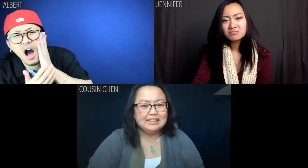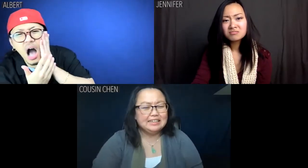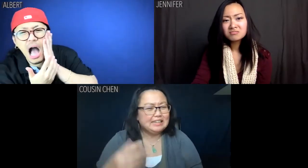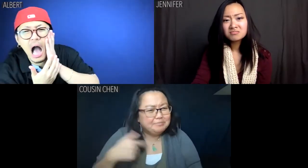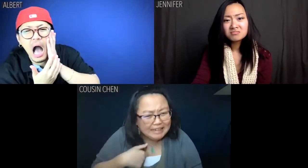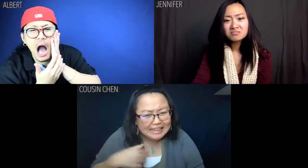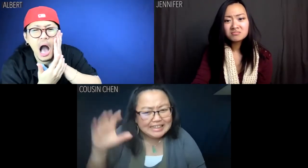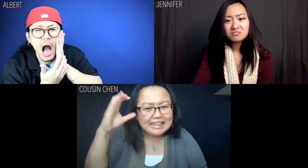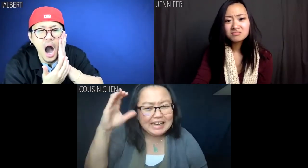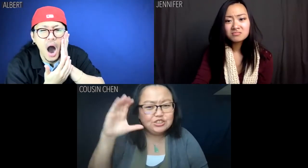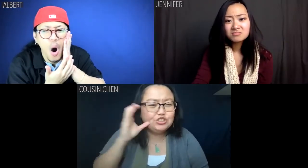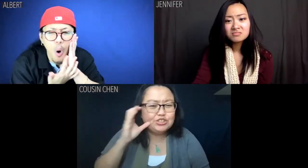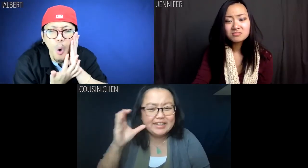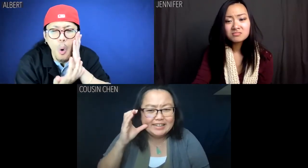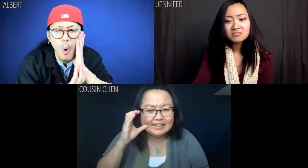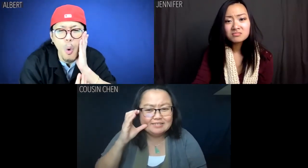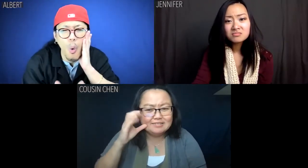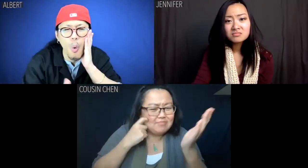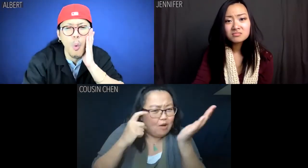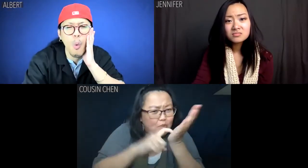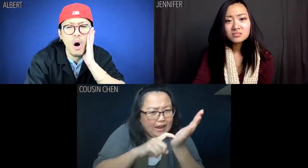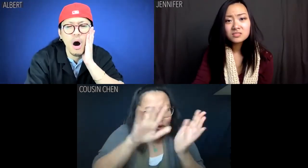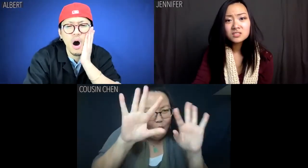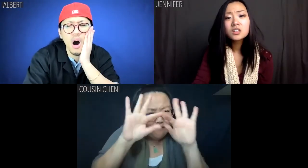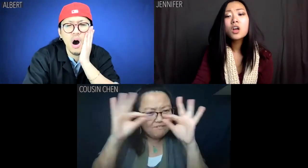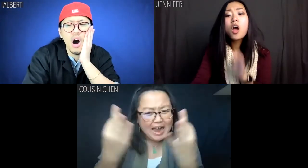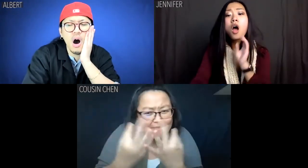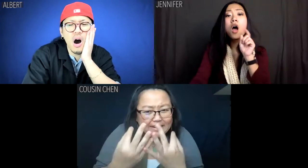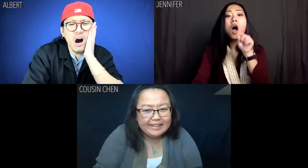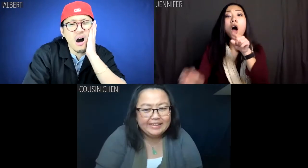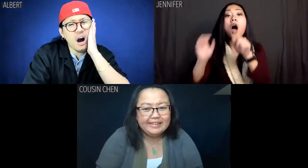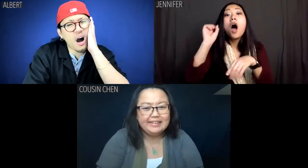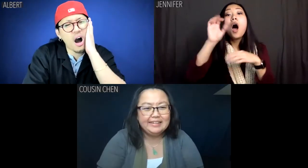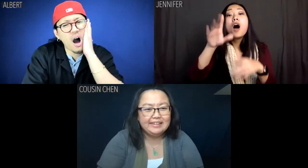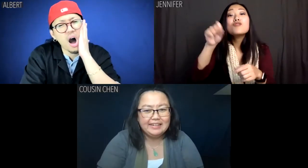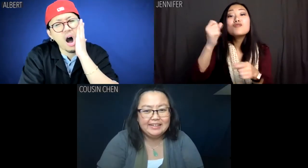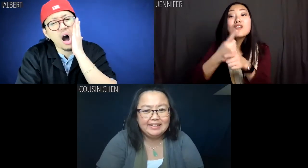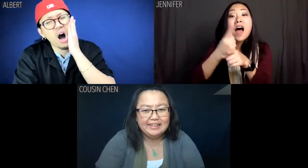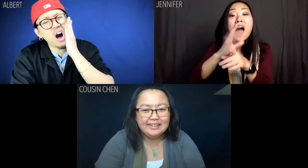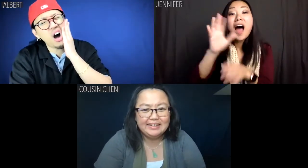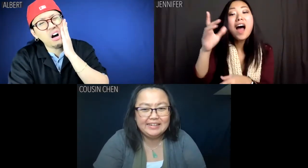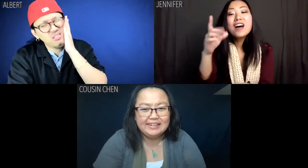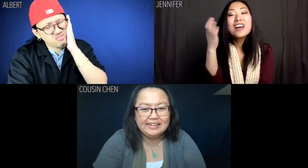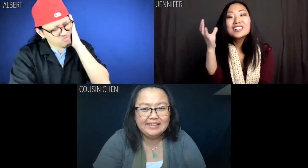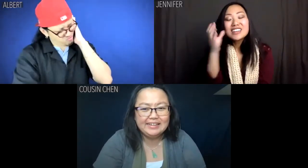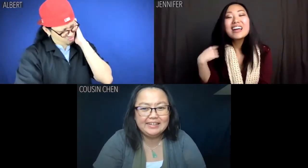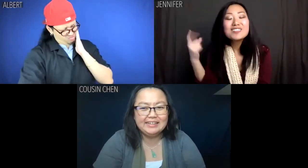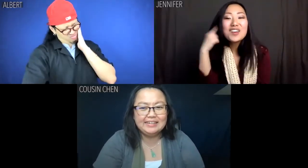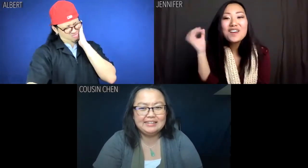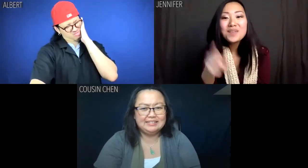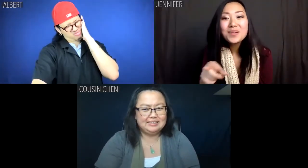Cousin Chen: It's Cousin Chen! You don't recognize your own family? Jennifer: Oh heeeeey. Cousin Chen. Right. I've heard of you.